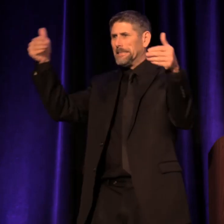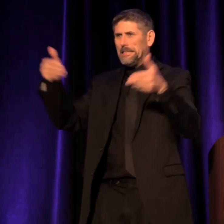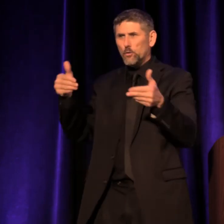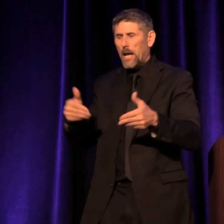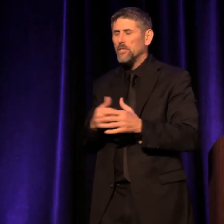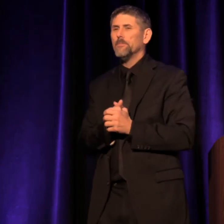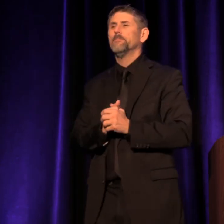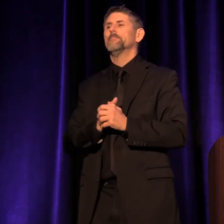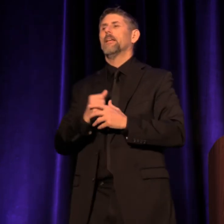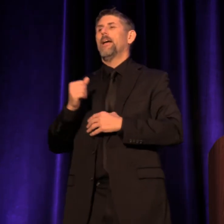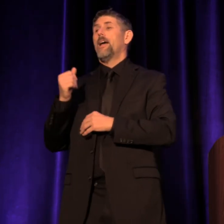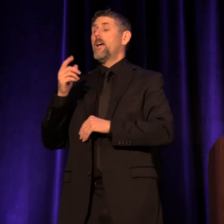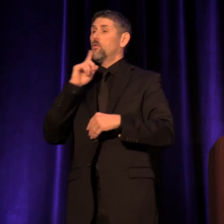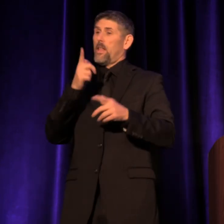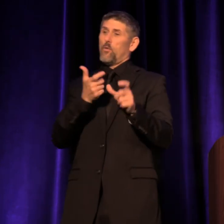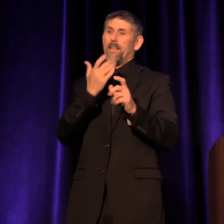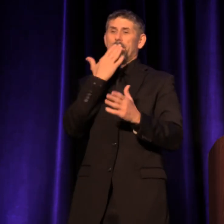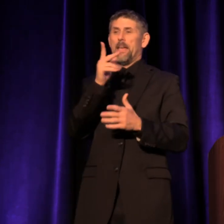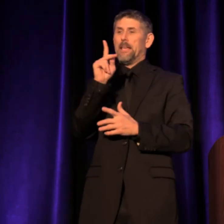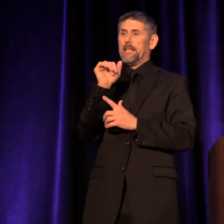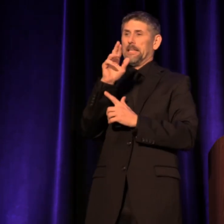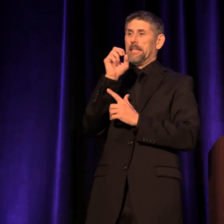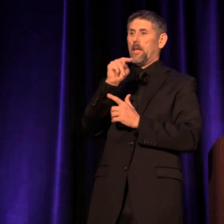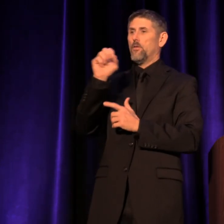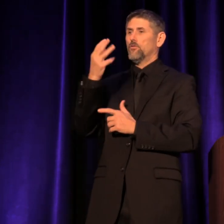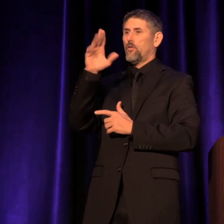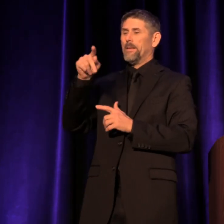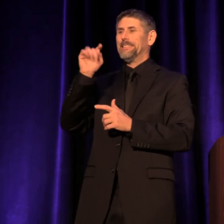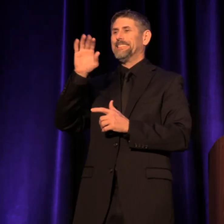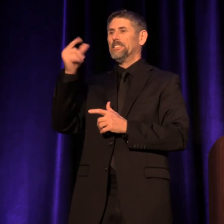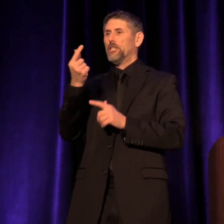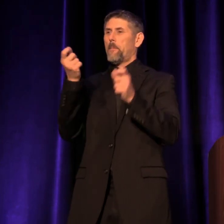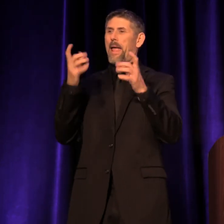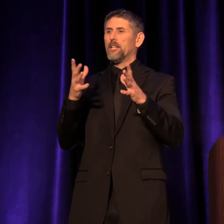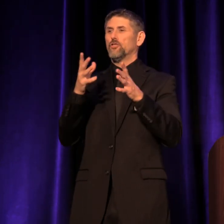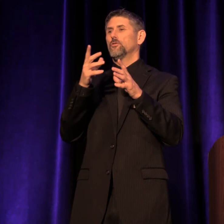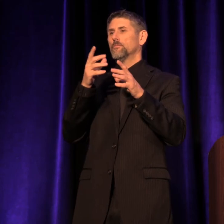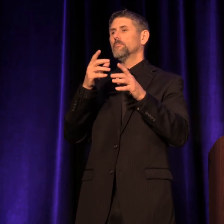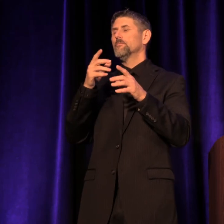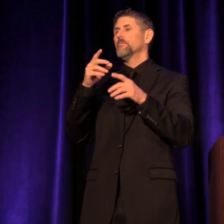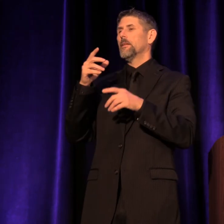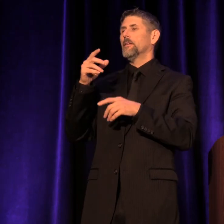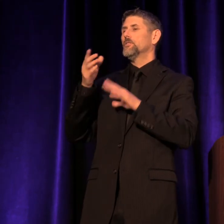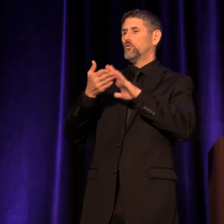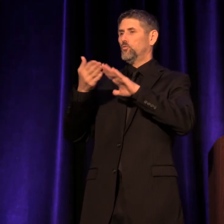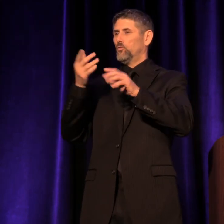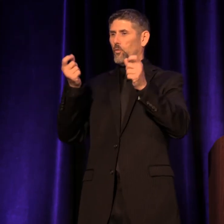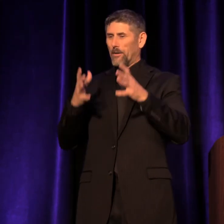and very quickly thank you, Karen Sharp, as CT's Managing Director and Eleanor Nolan on the National Council.